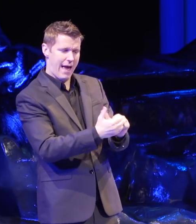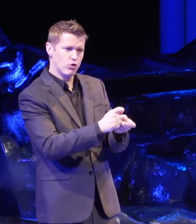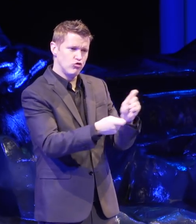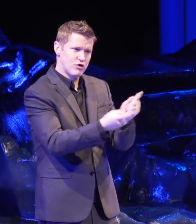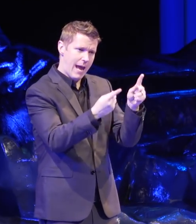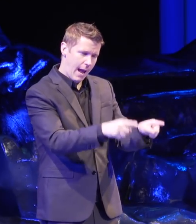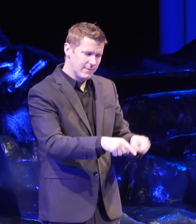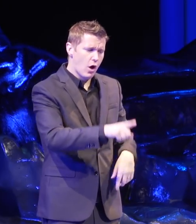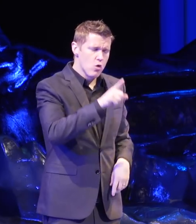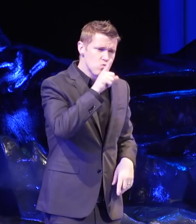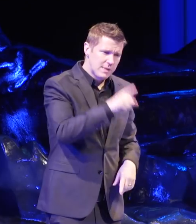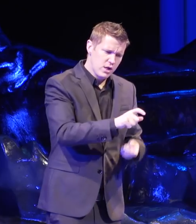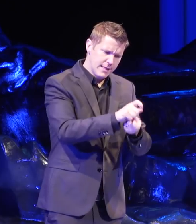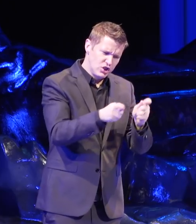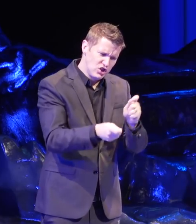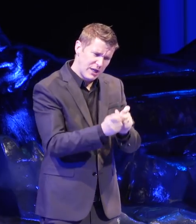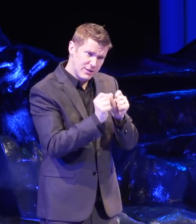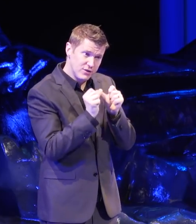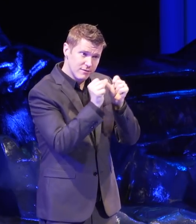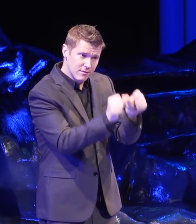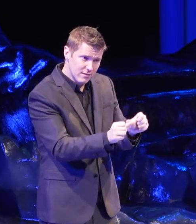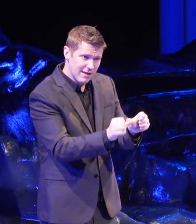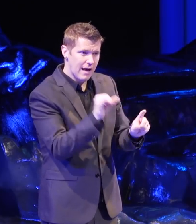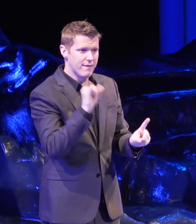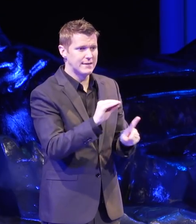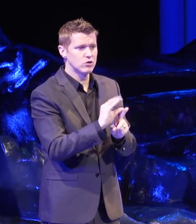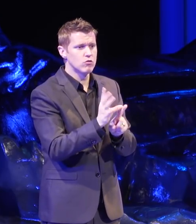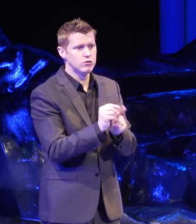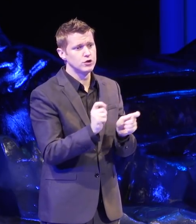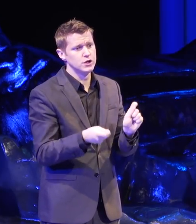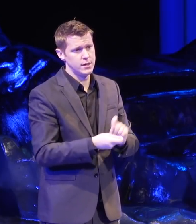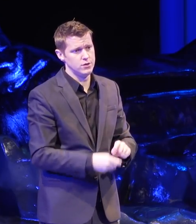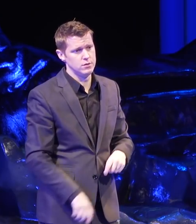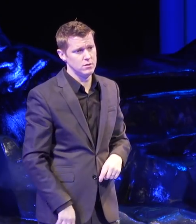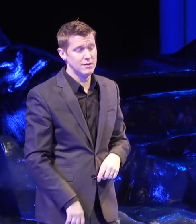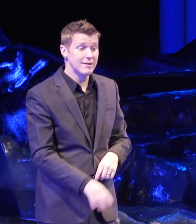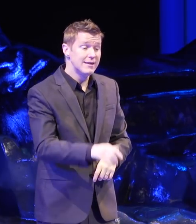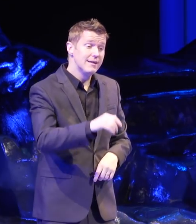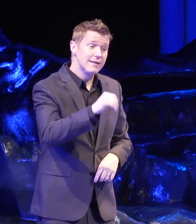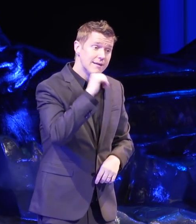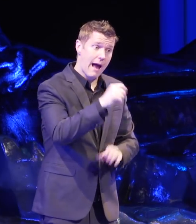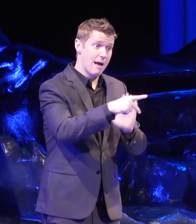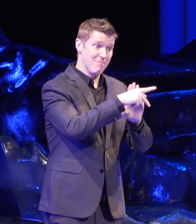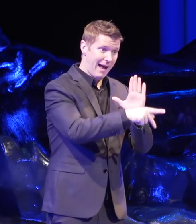Real and lasting change is culture change, not policy change.